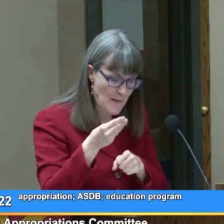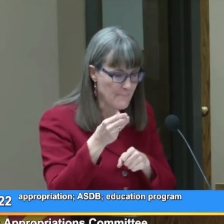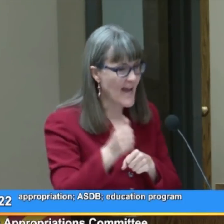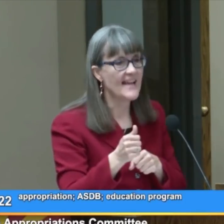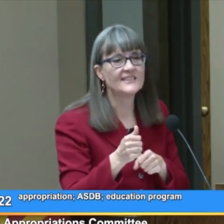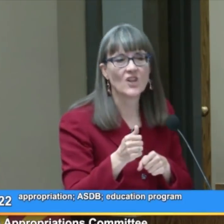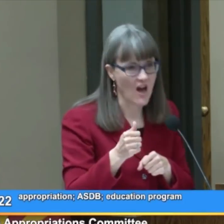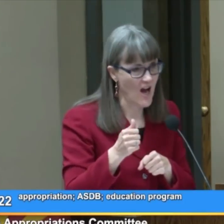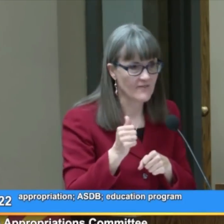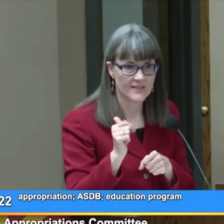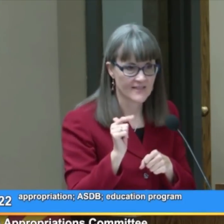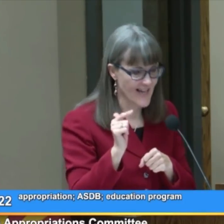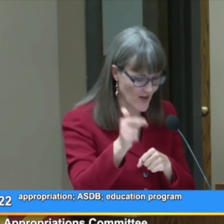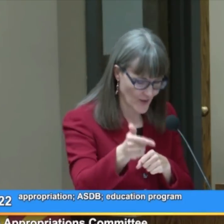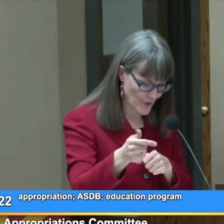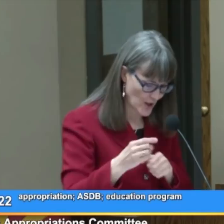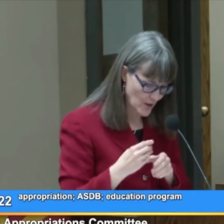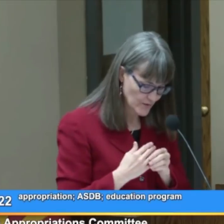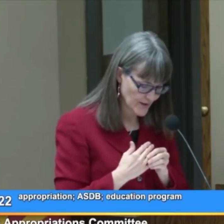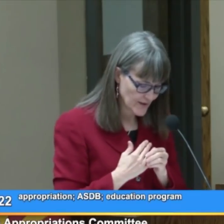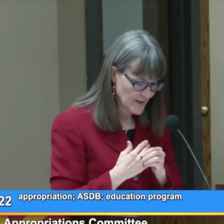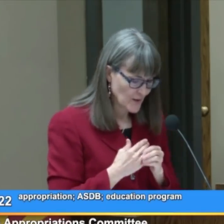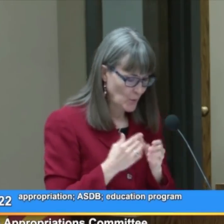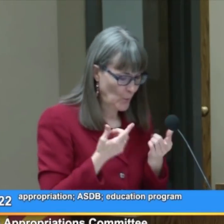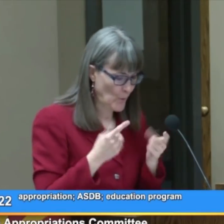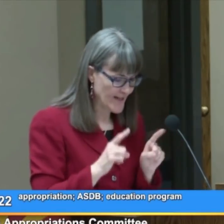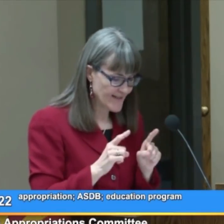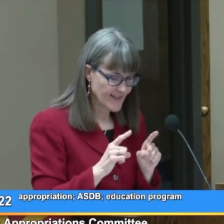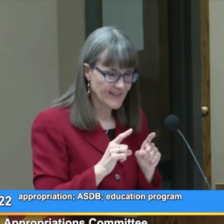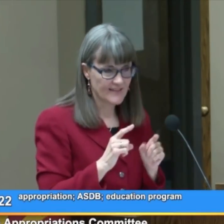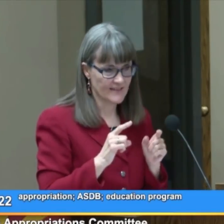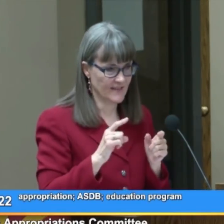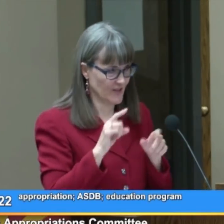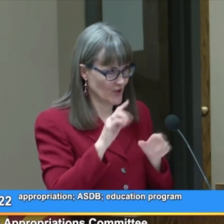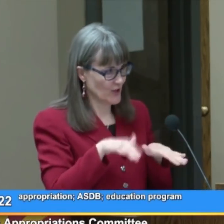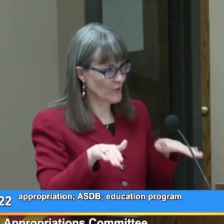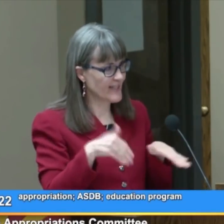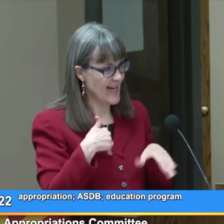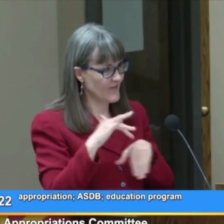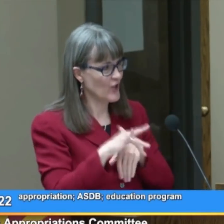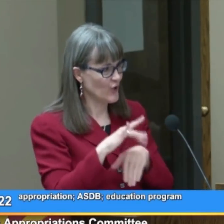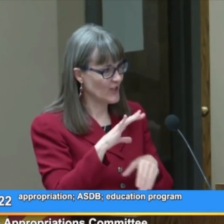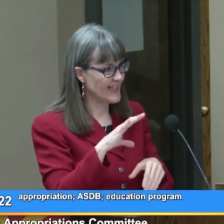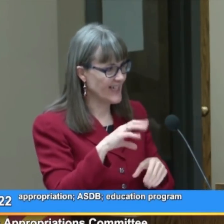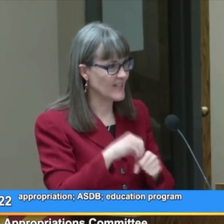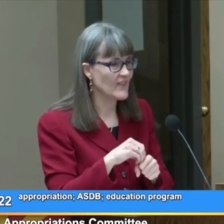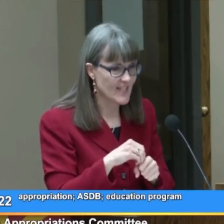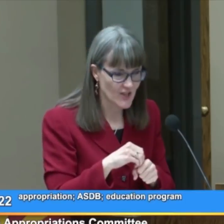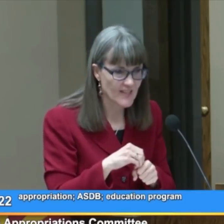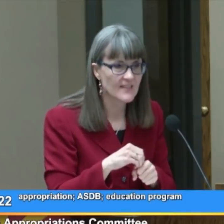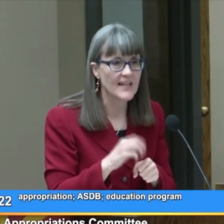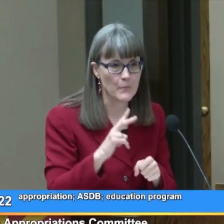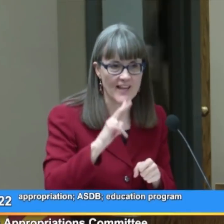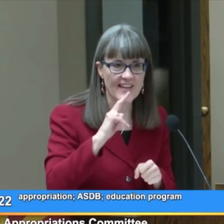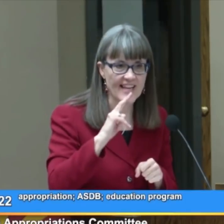pays off down the road. When these children have the early intervention by the age